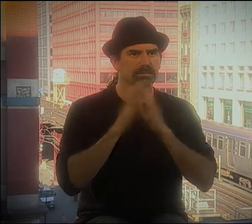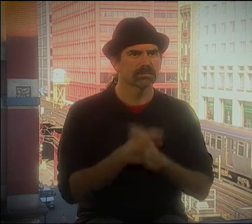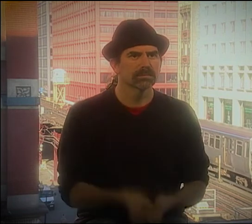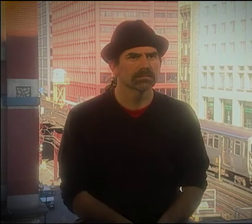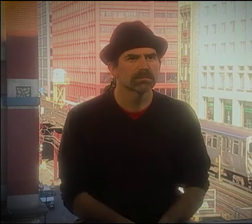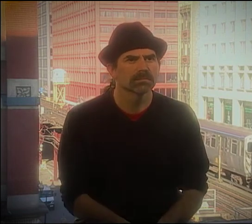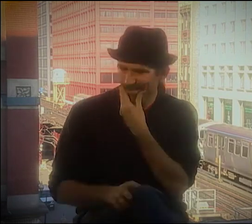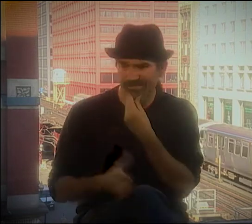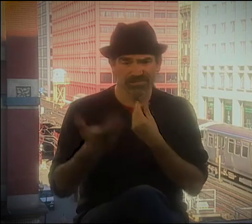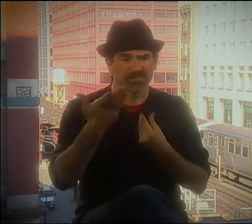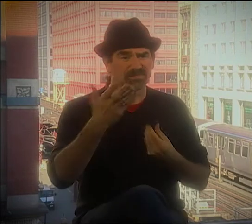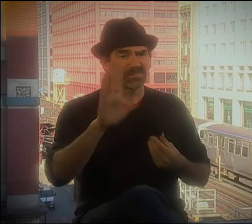CONFERENCE...